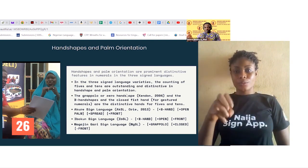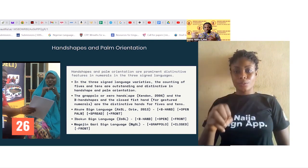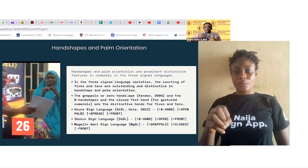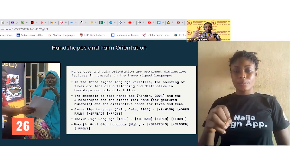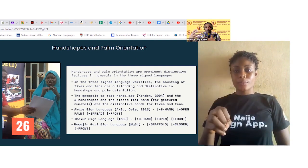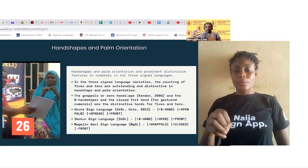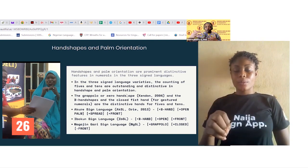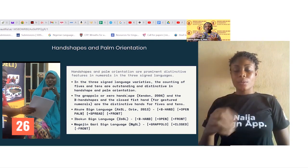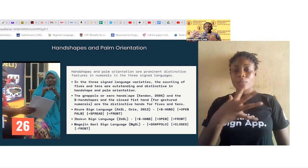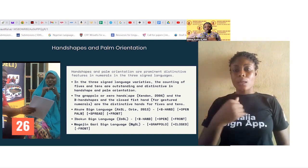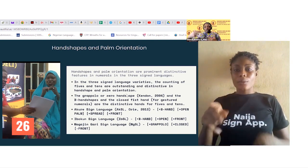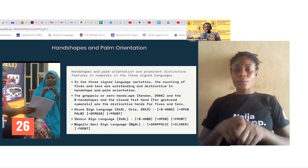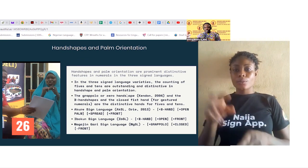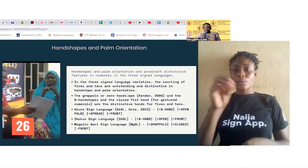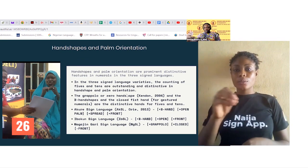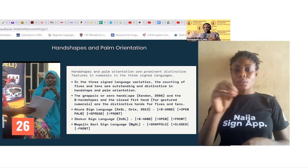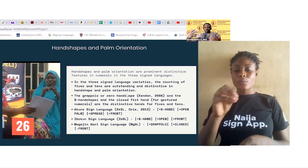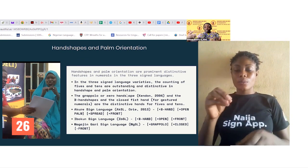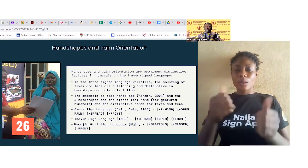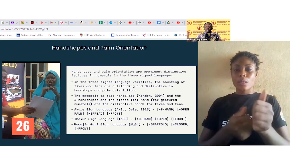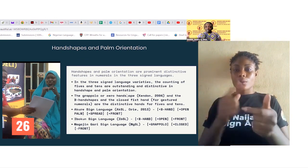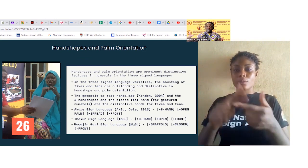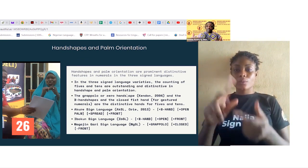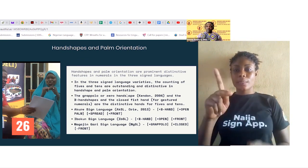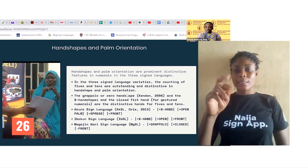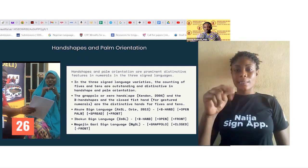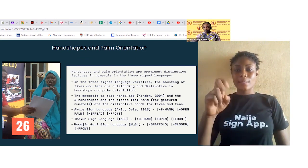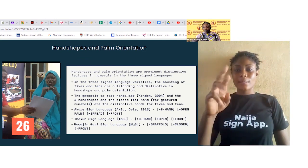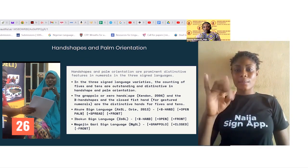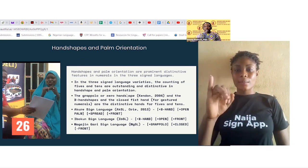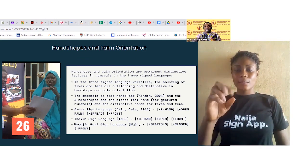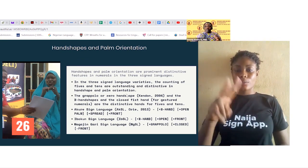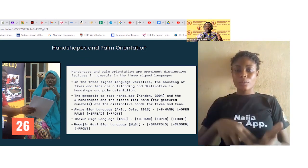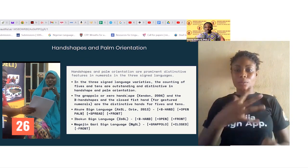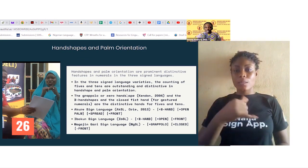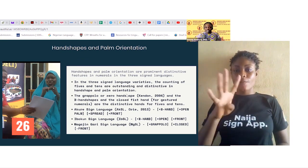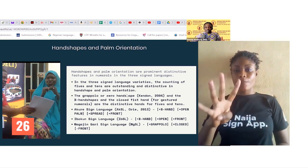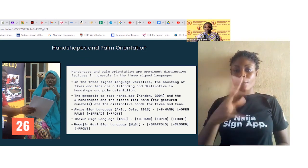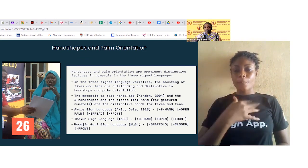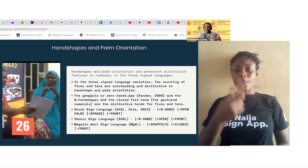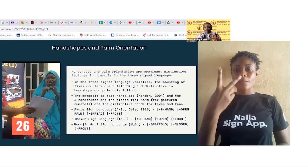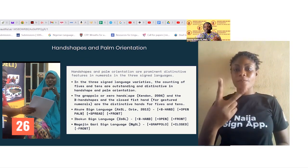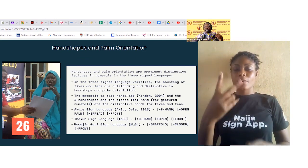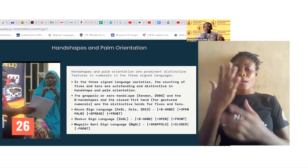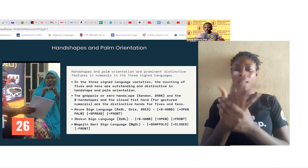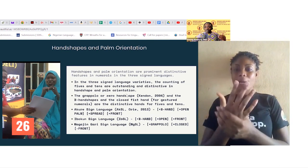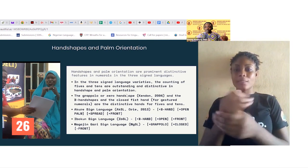the grapollo or zero handshape according to Kendon (2004) and the B-handshapes and the closed